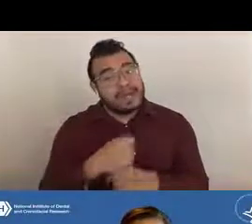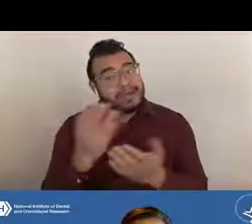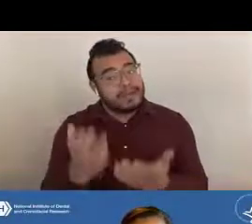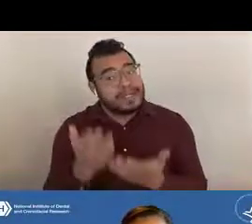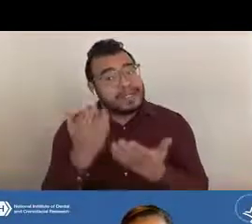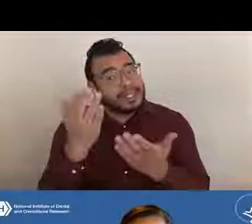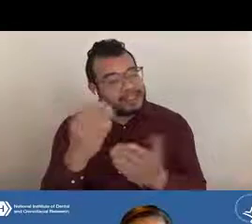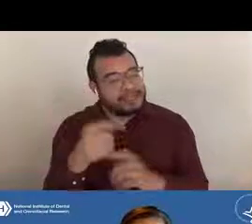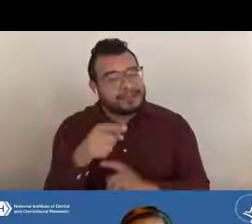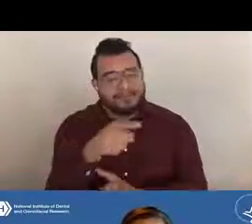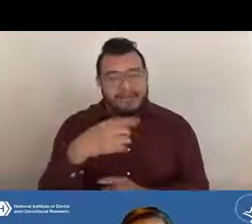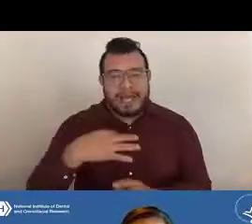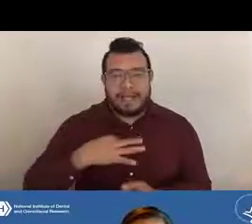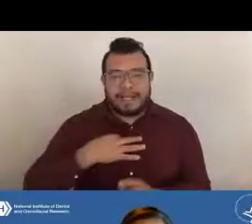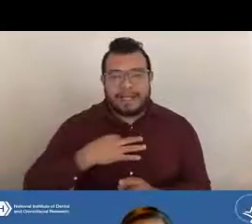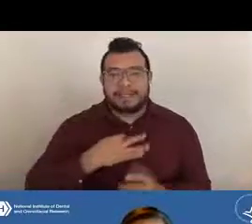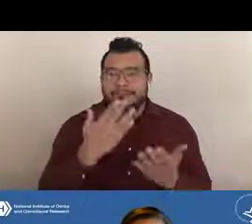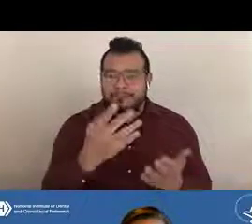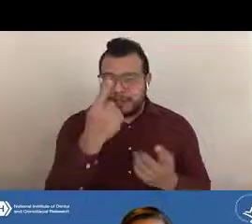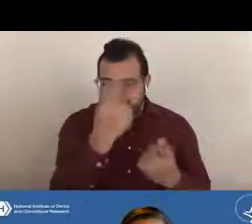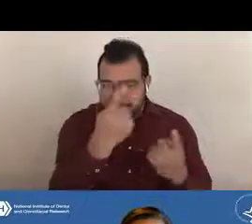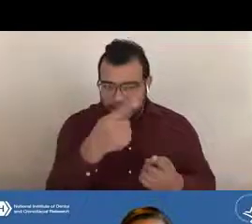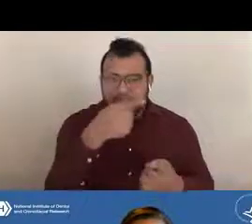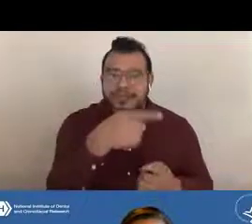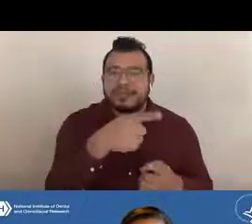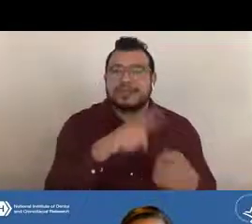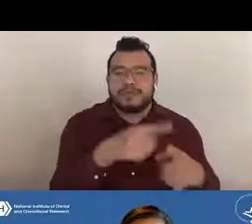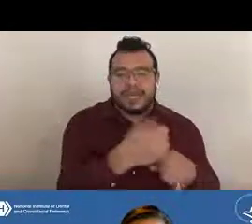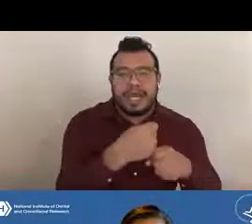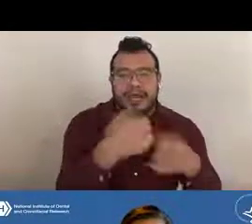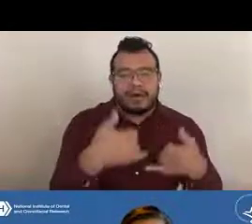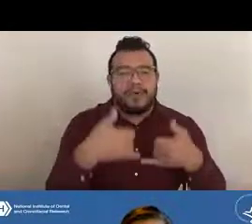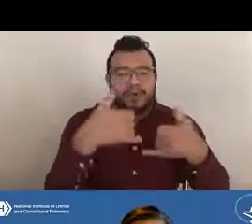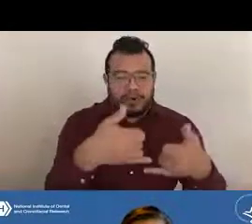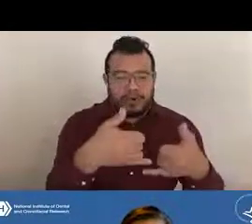to be considered for an award by the institute director.